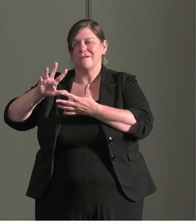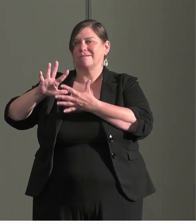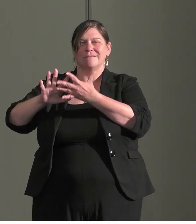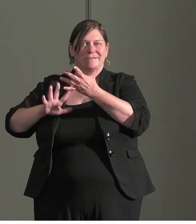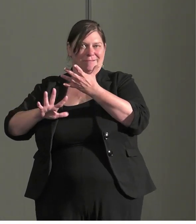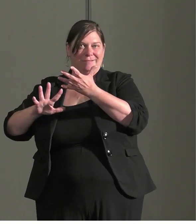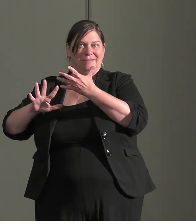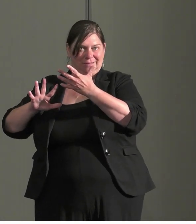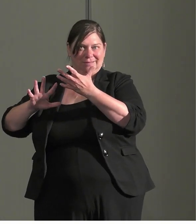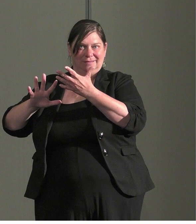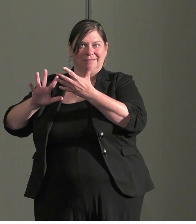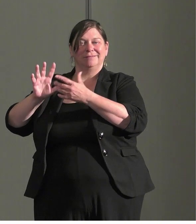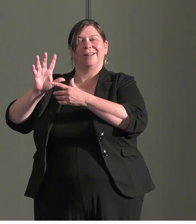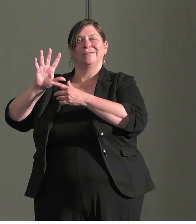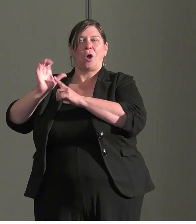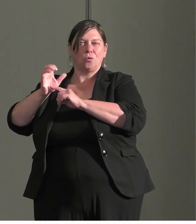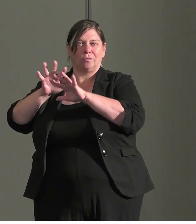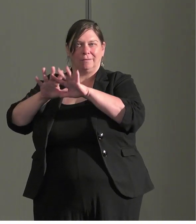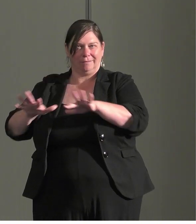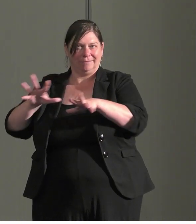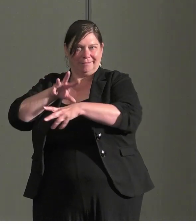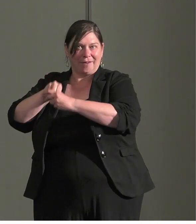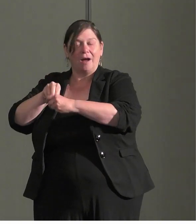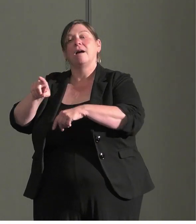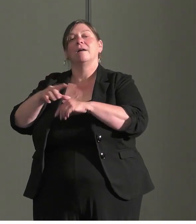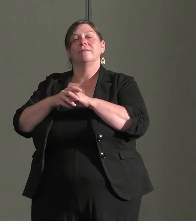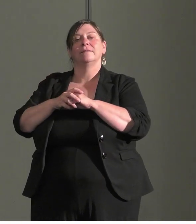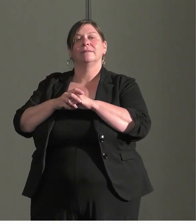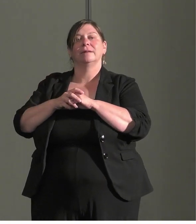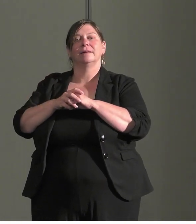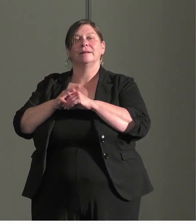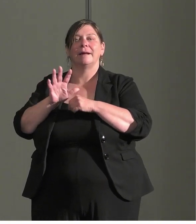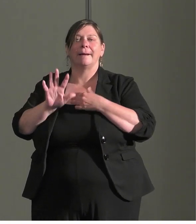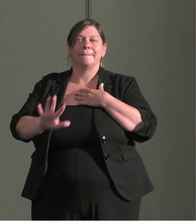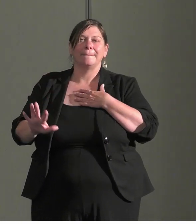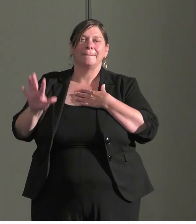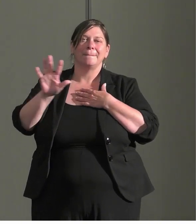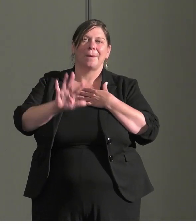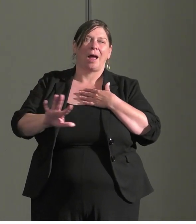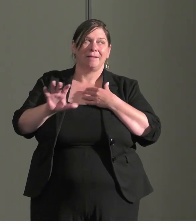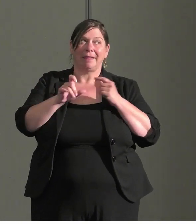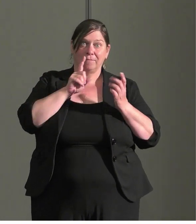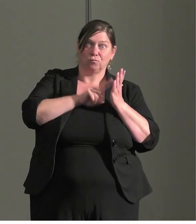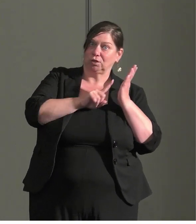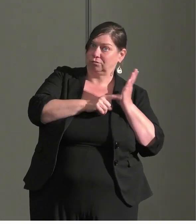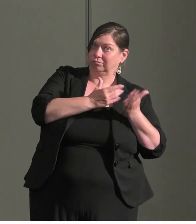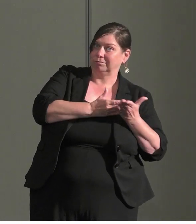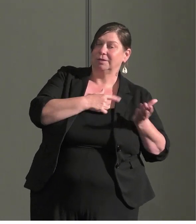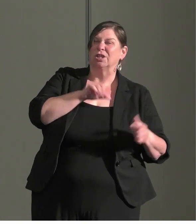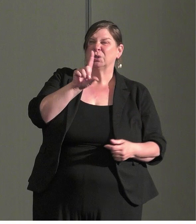bunch of other cultural factors. And approximately there is research on this, 20% of people